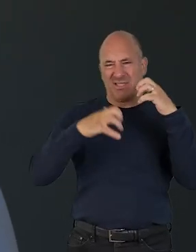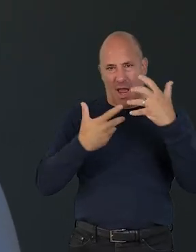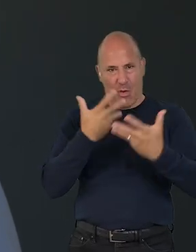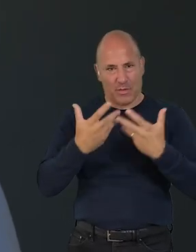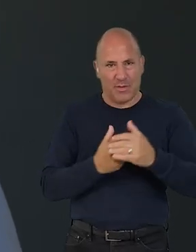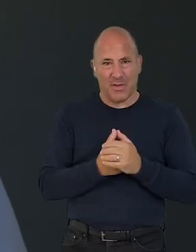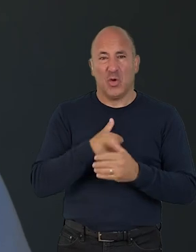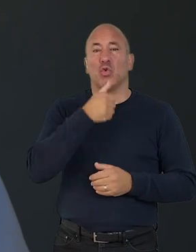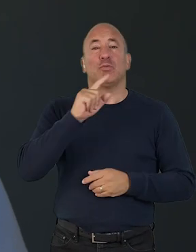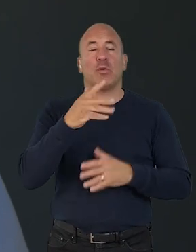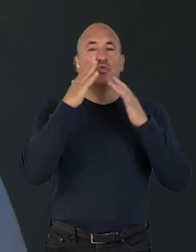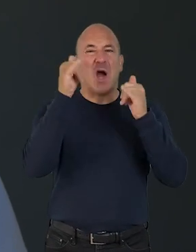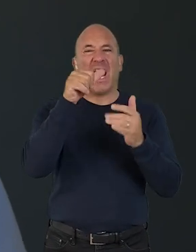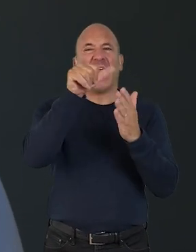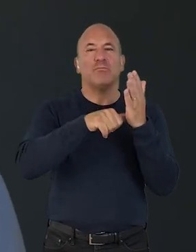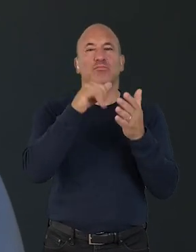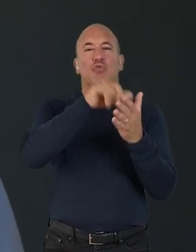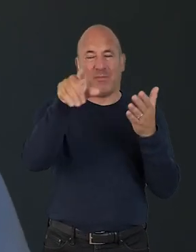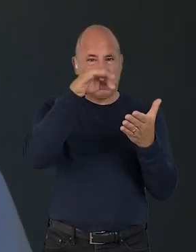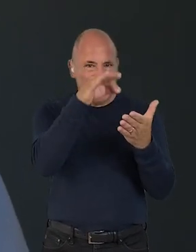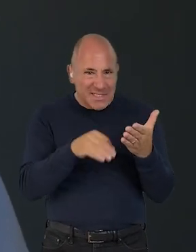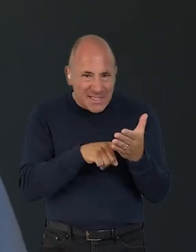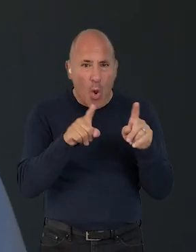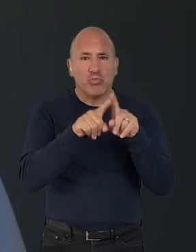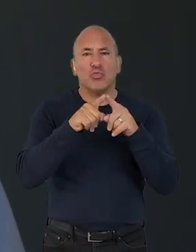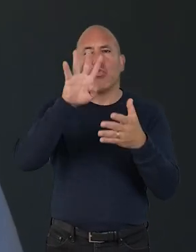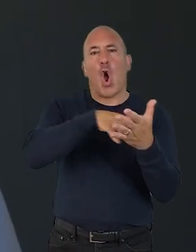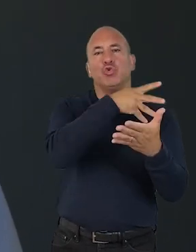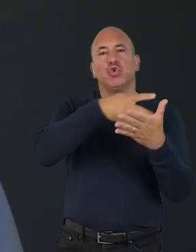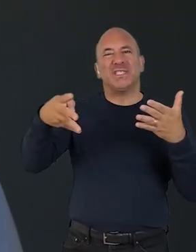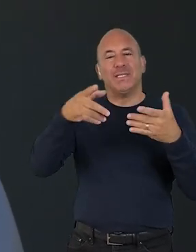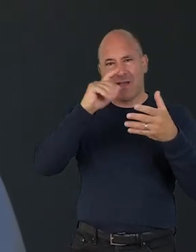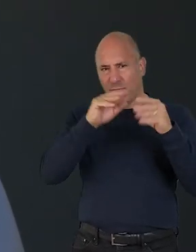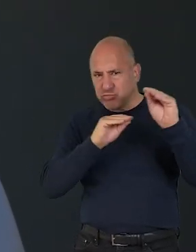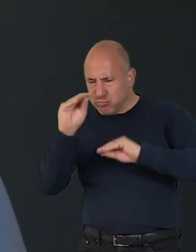the creative climate action checklist document and creative climate action worksheet to help with this exercise.